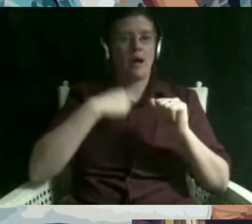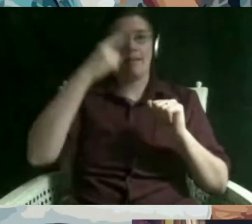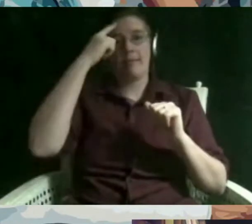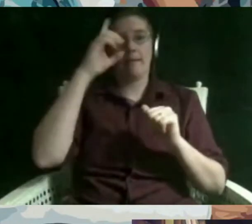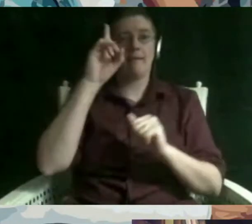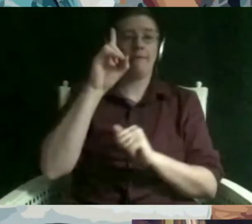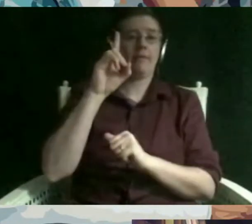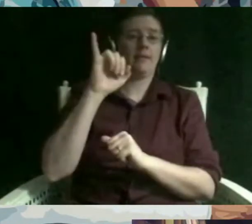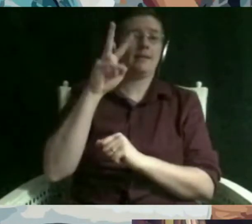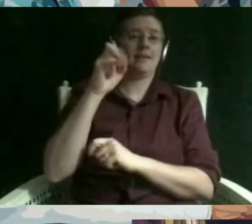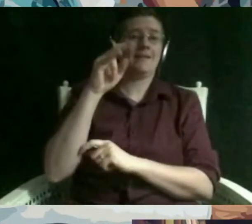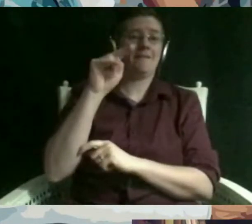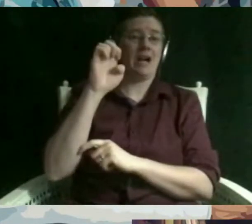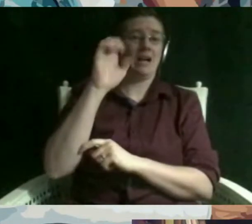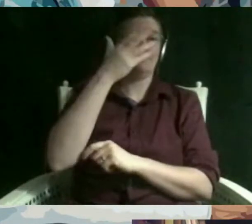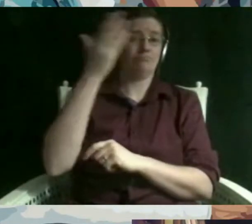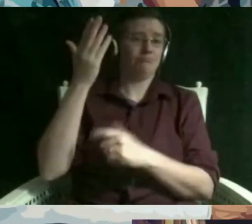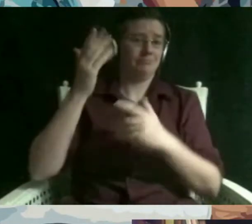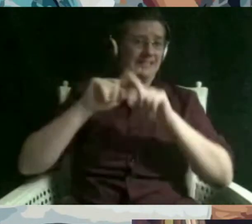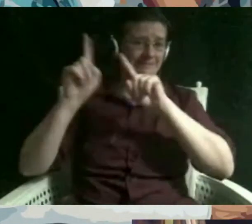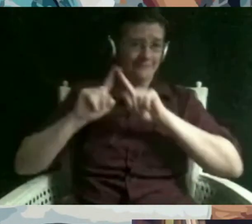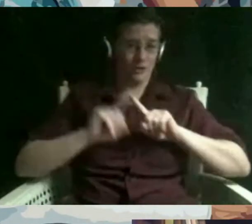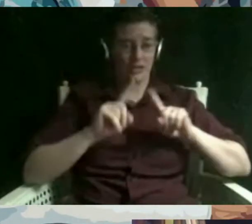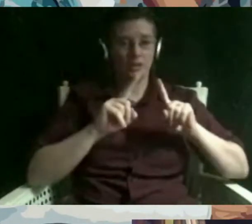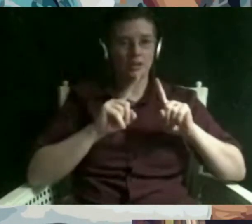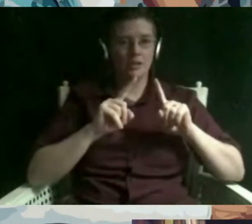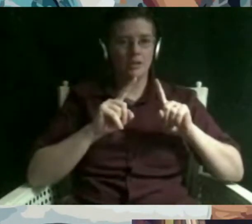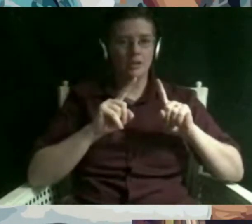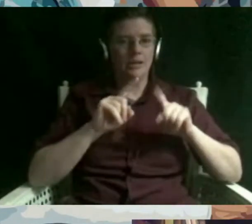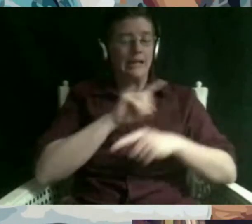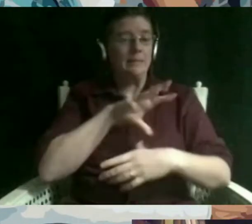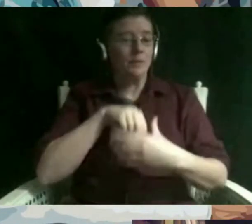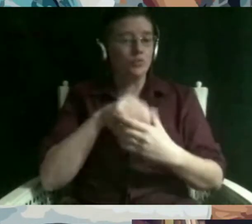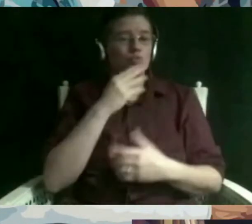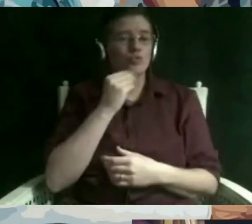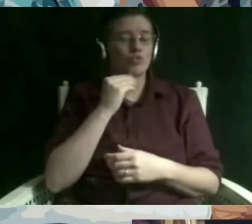very different from other jews even jews within my personal community and it even looks different to